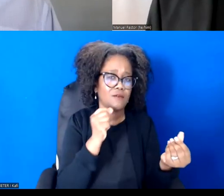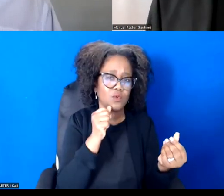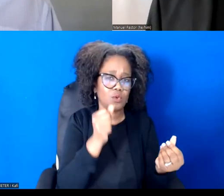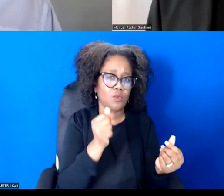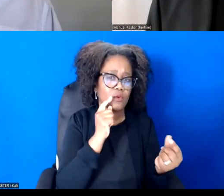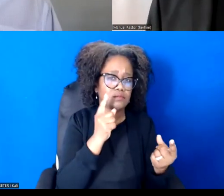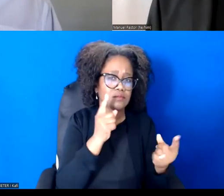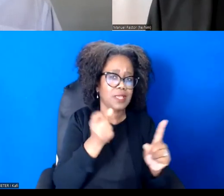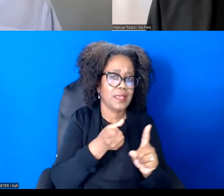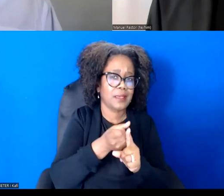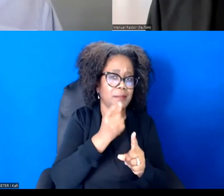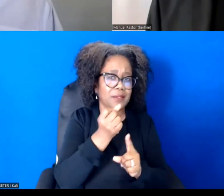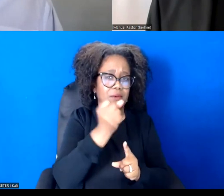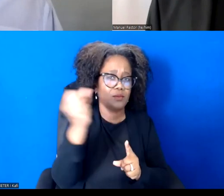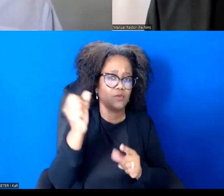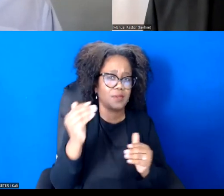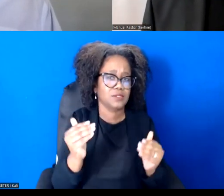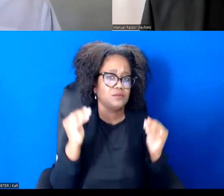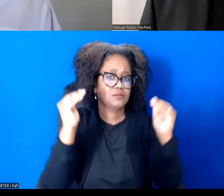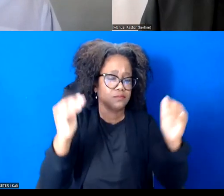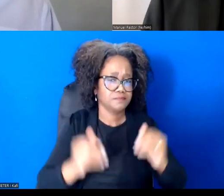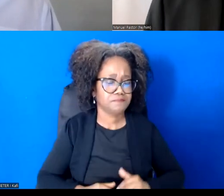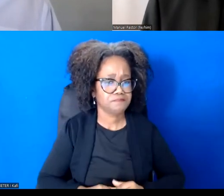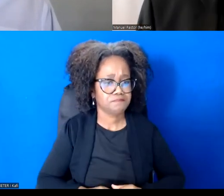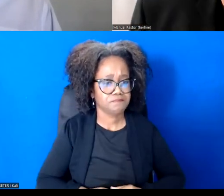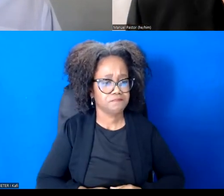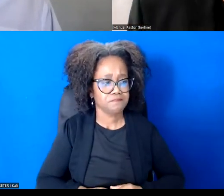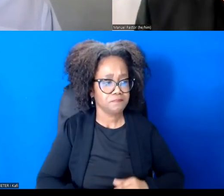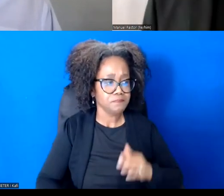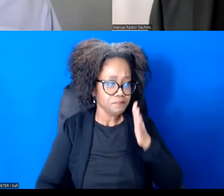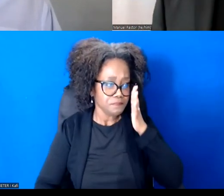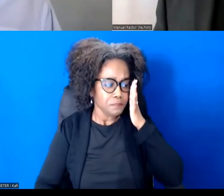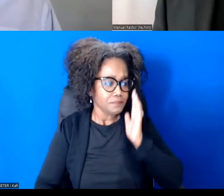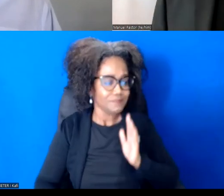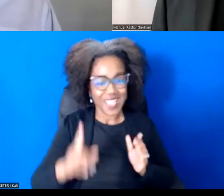I think I think that that's really important because a lot of times when people think about